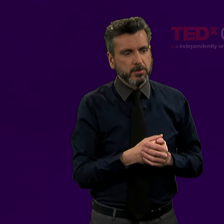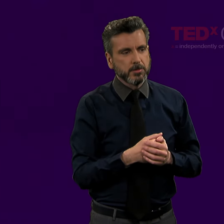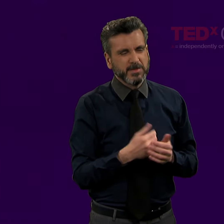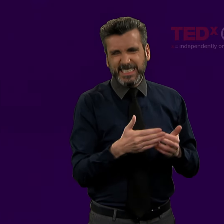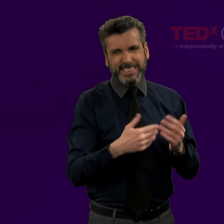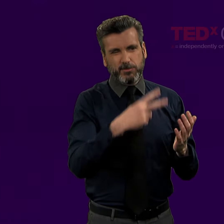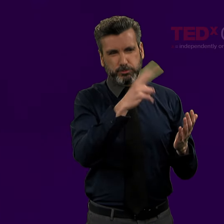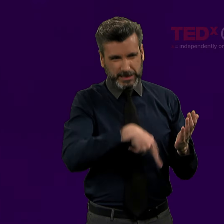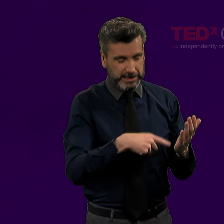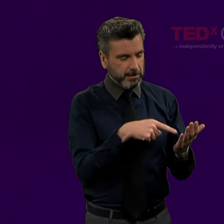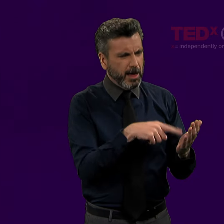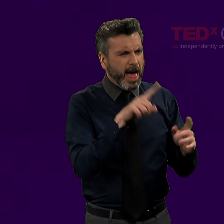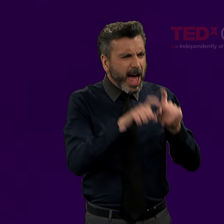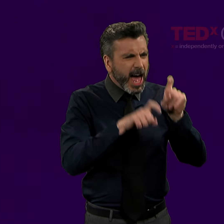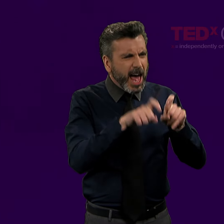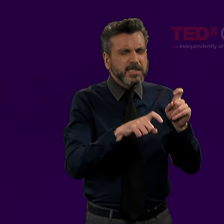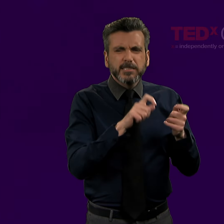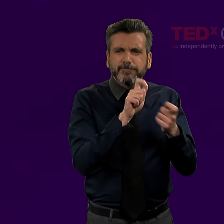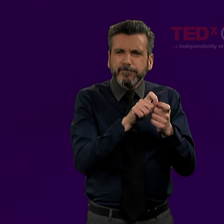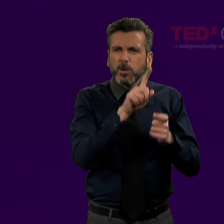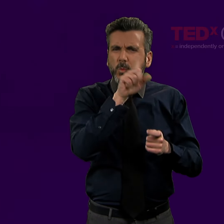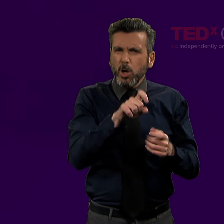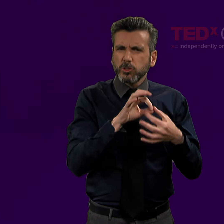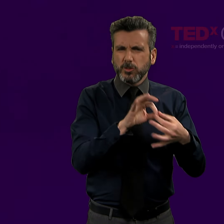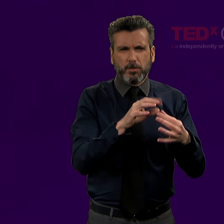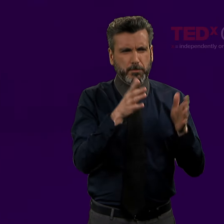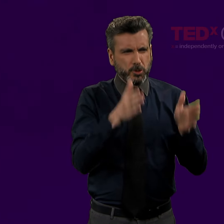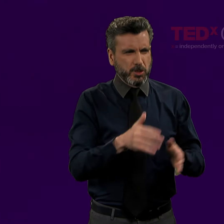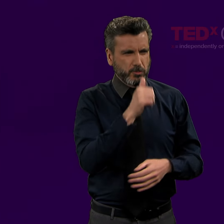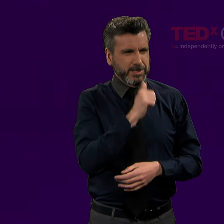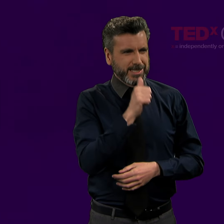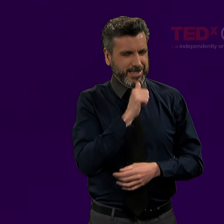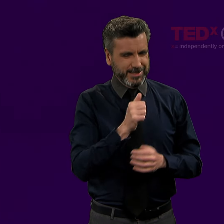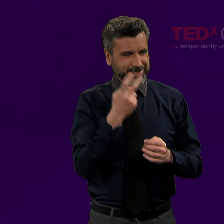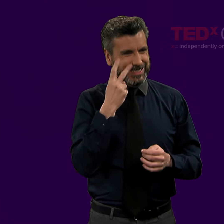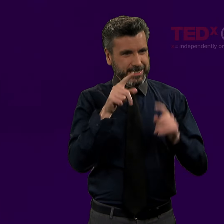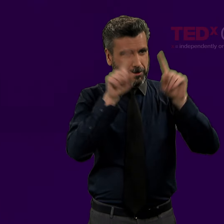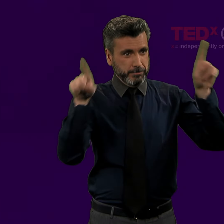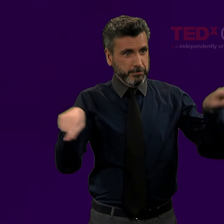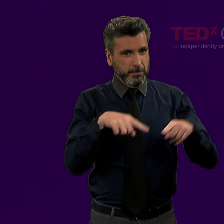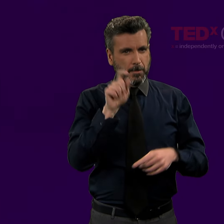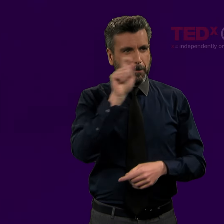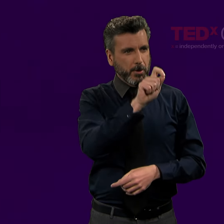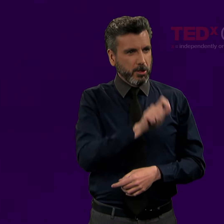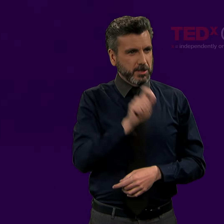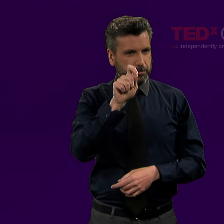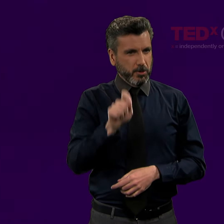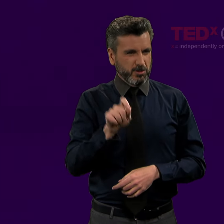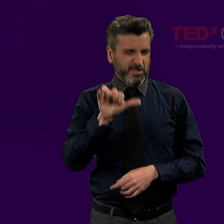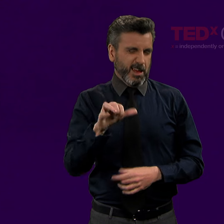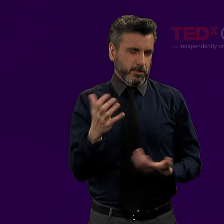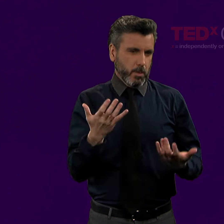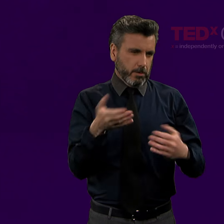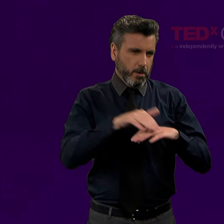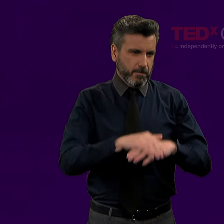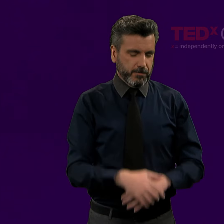to ask them a variety of questions about their resilience; and it's a multiple choice, just a pen and paper exercise. So we used that task.